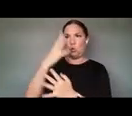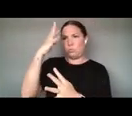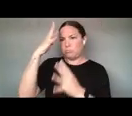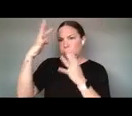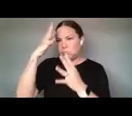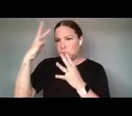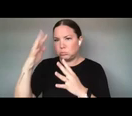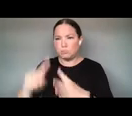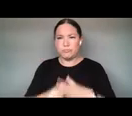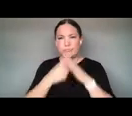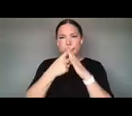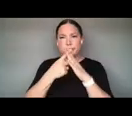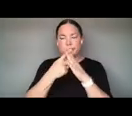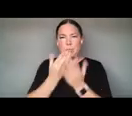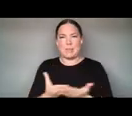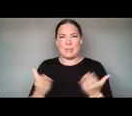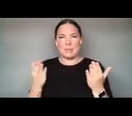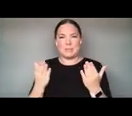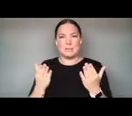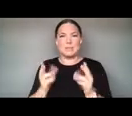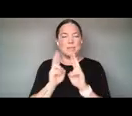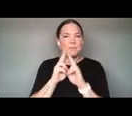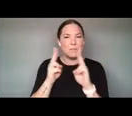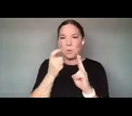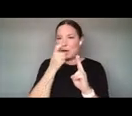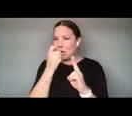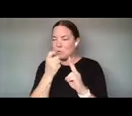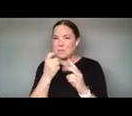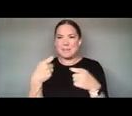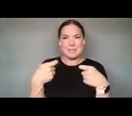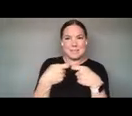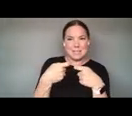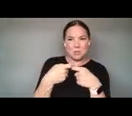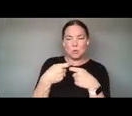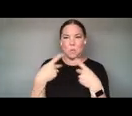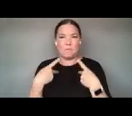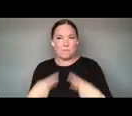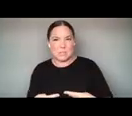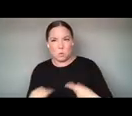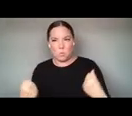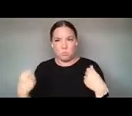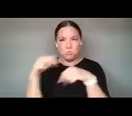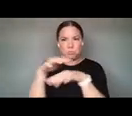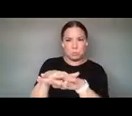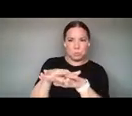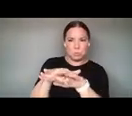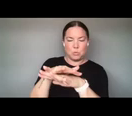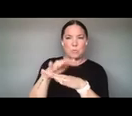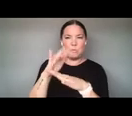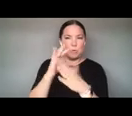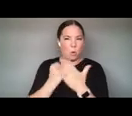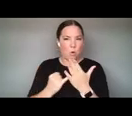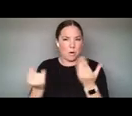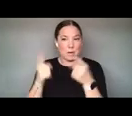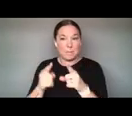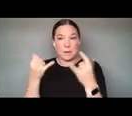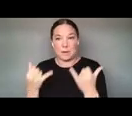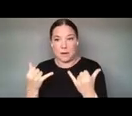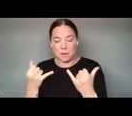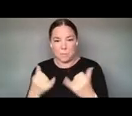REALLY INTERESTING DIGITAL/PHYSICAL CONVERGENCE WE'RE EXPERIENCING RIGHT NOW. AND SO IF WE DON'T